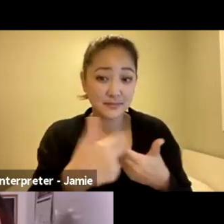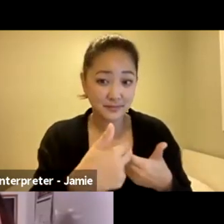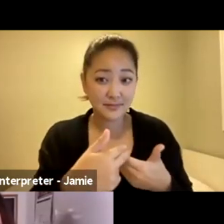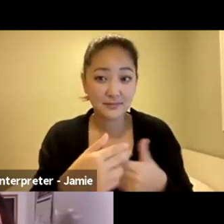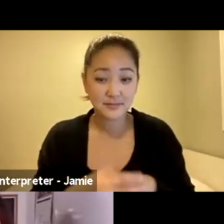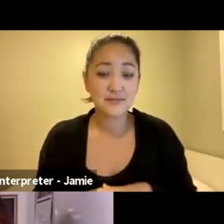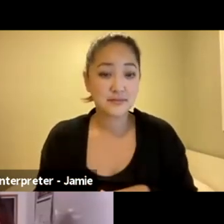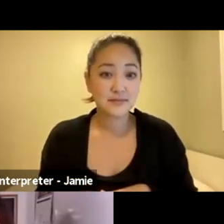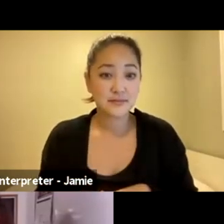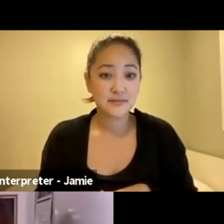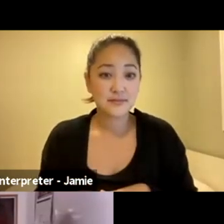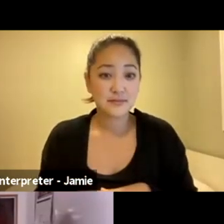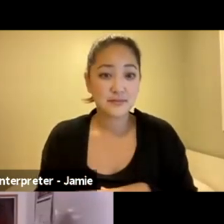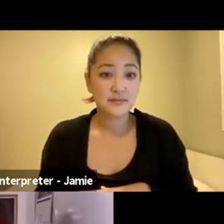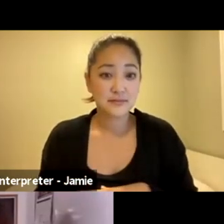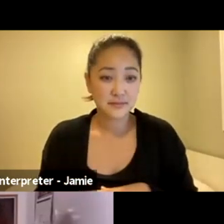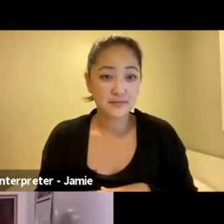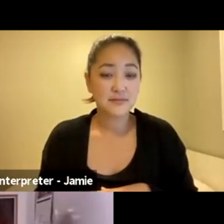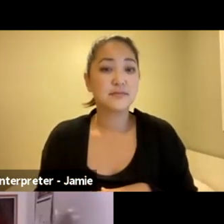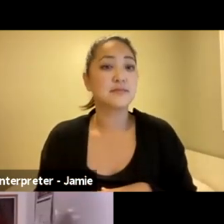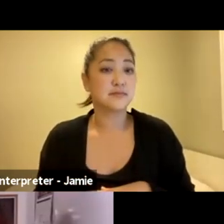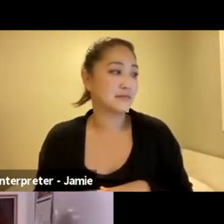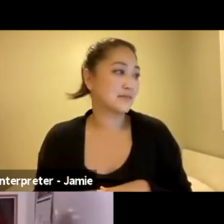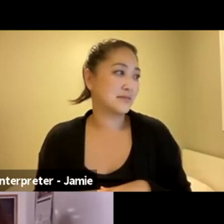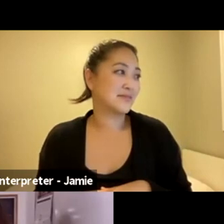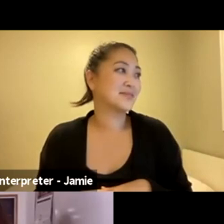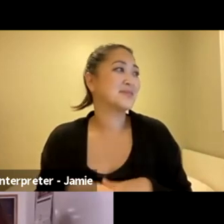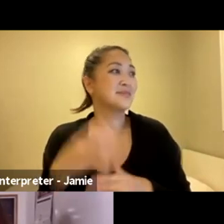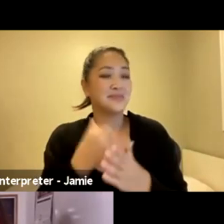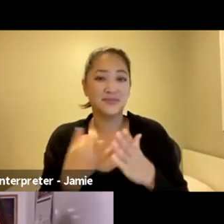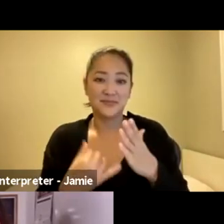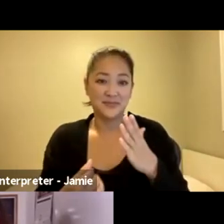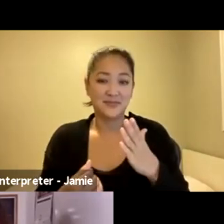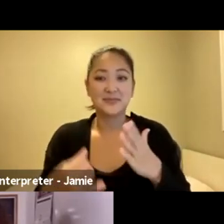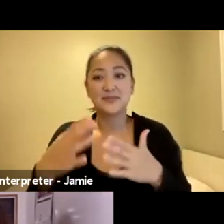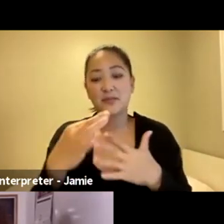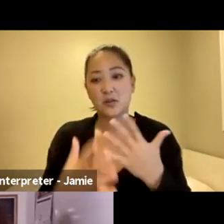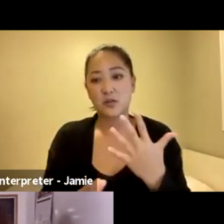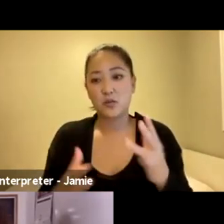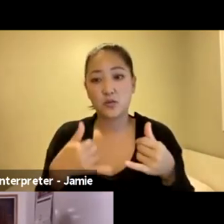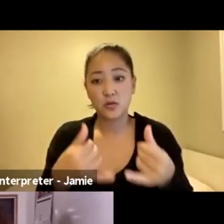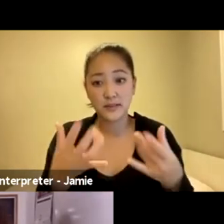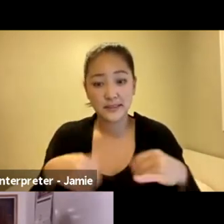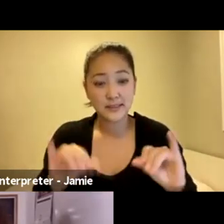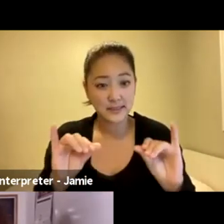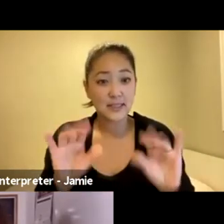that the Audience Choice Awards are still open. So please go onto the Festival website.